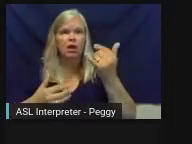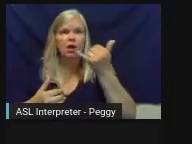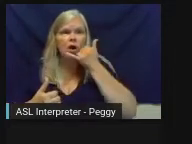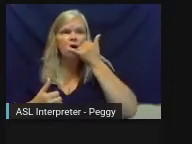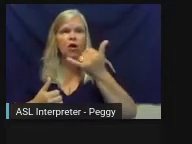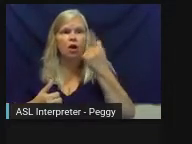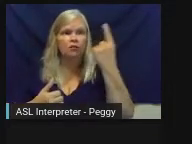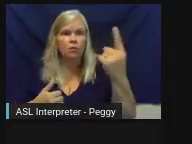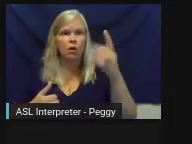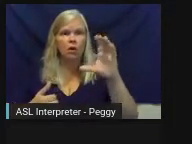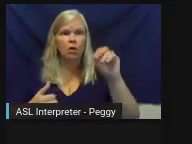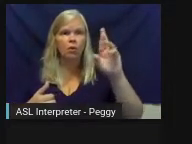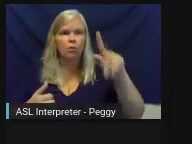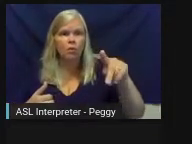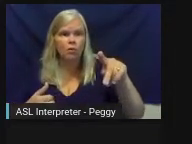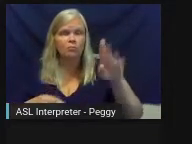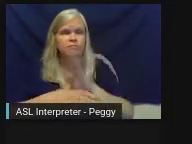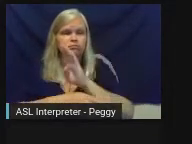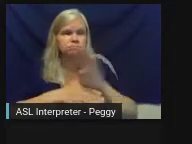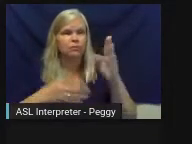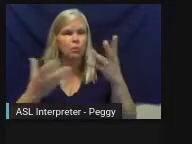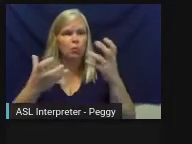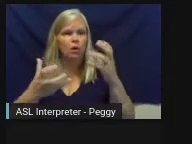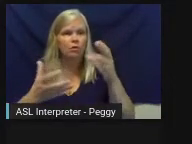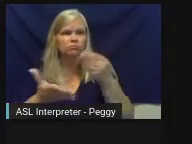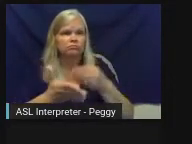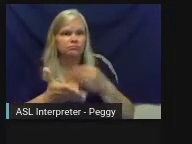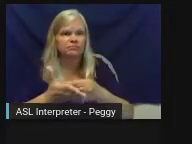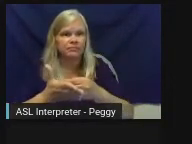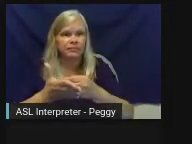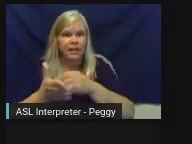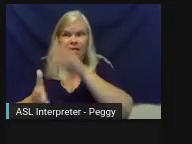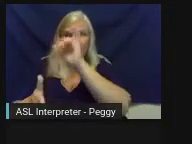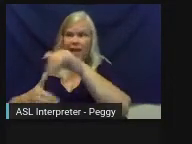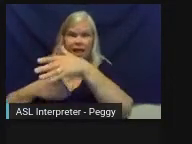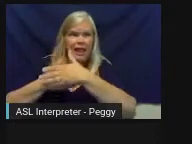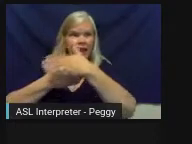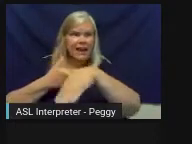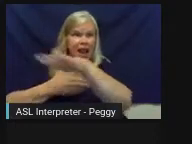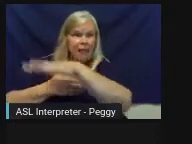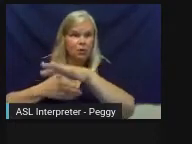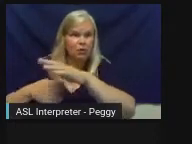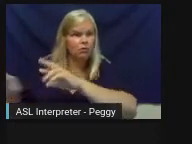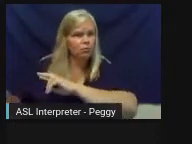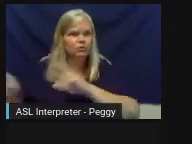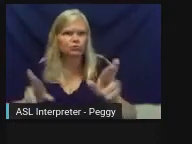wanting to fund something in this neighborhood because of this work, was ready to bring in-- it was, I don't